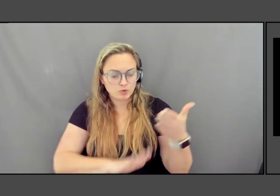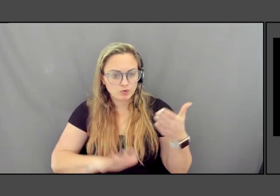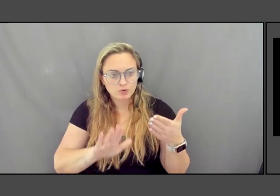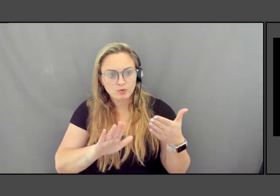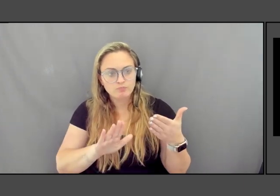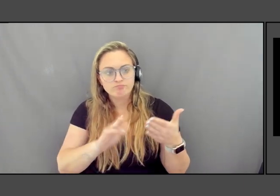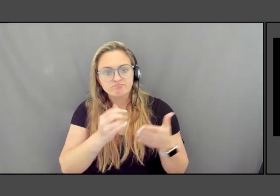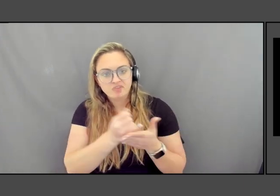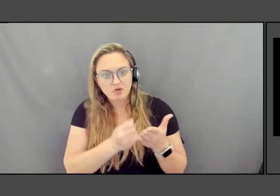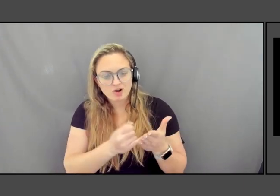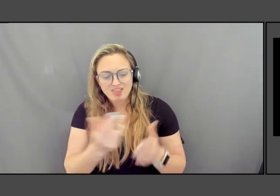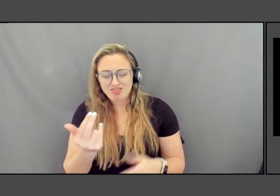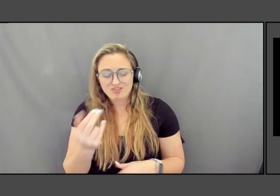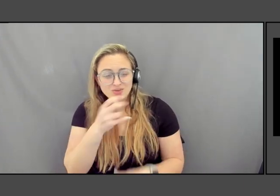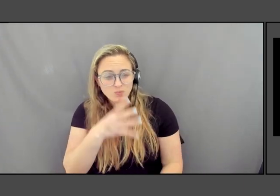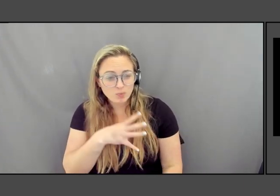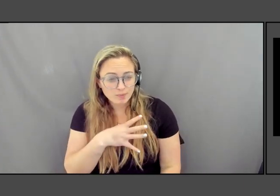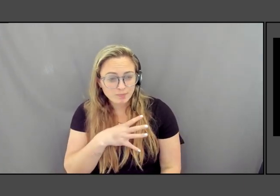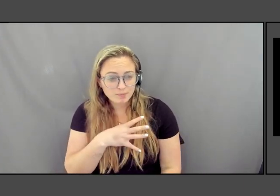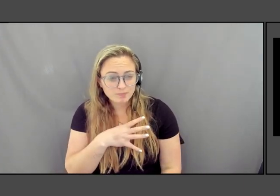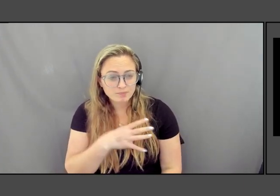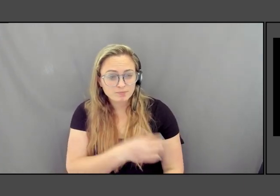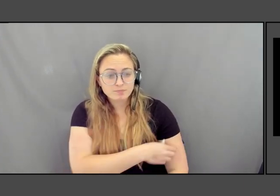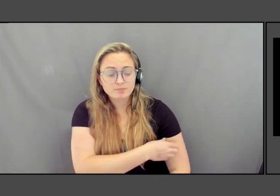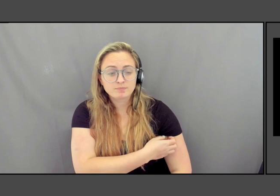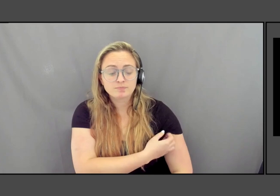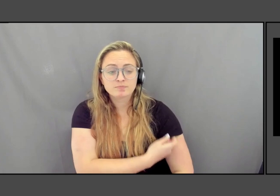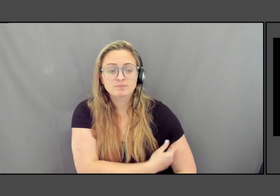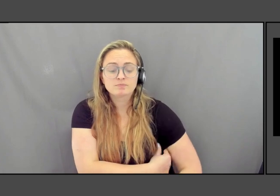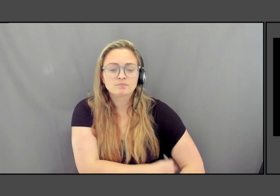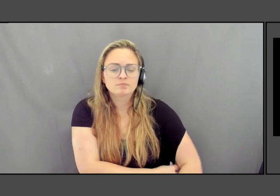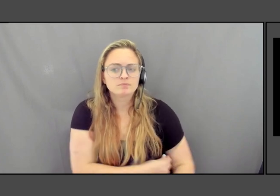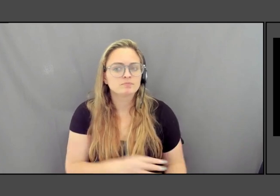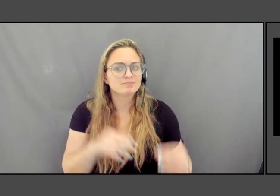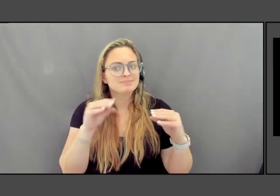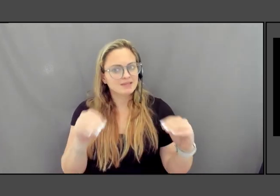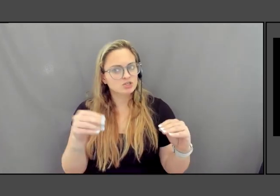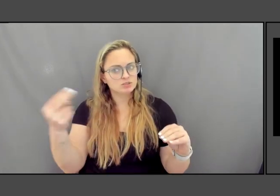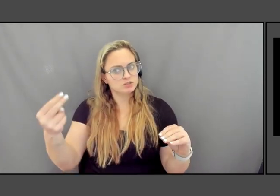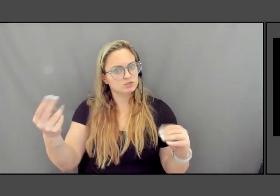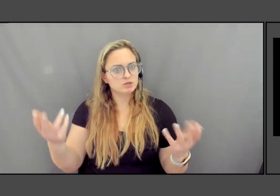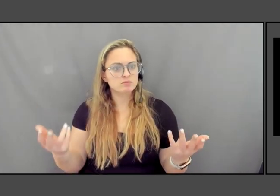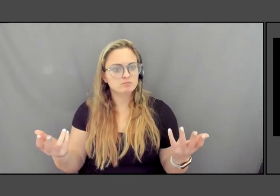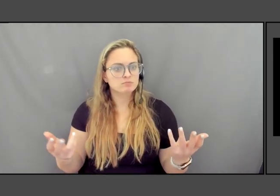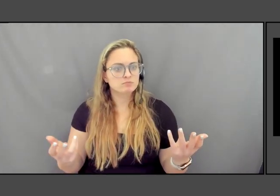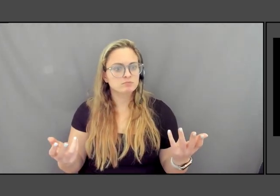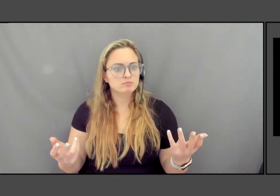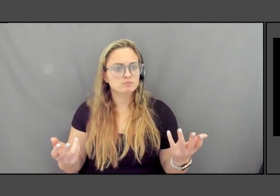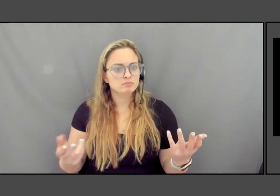It literally teaches a history, and you have to read it and come away with it,